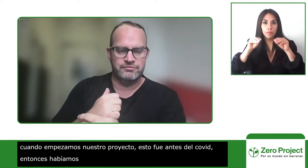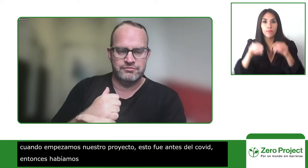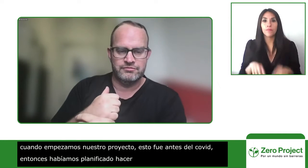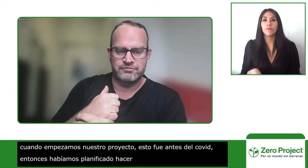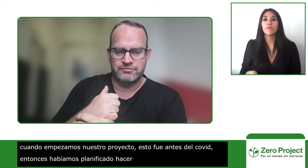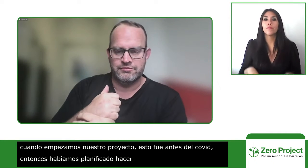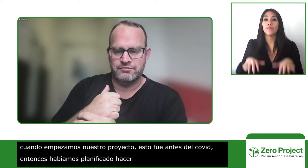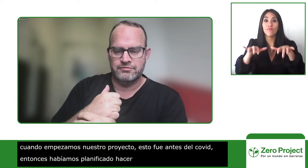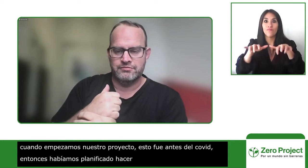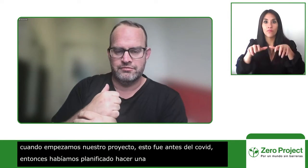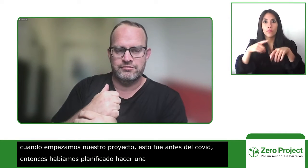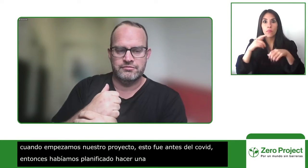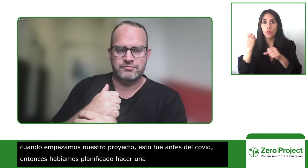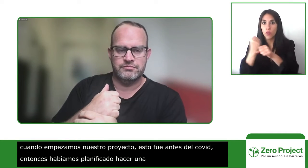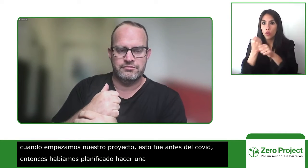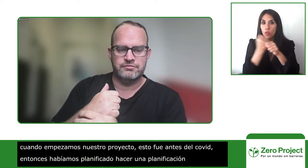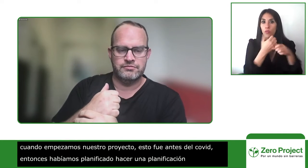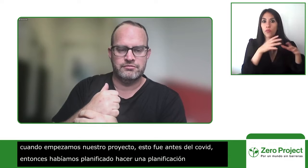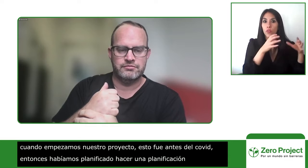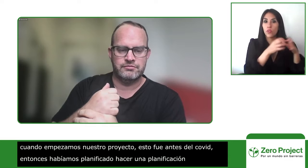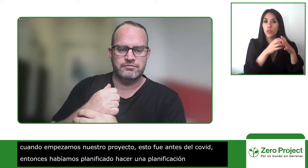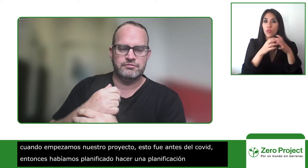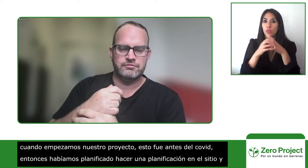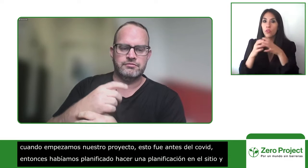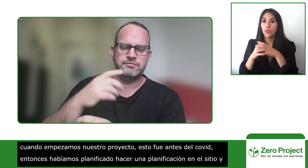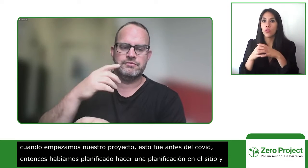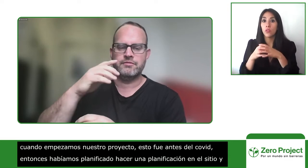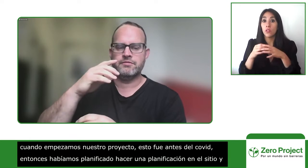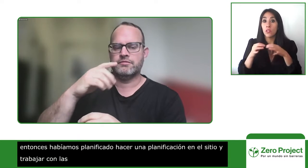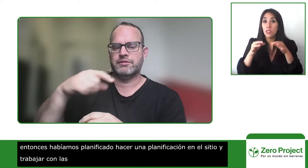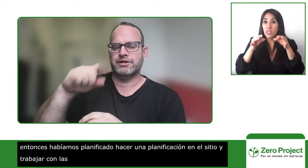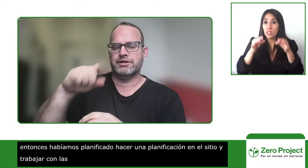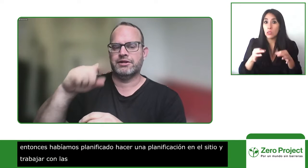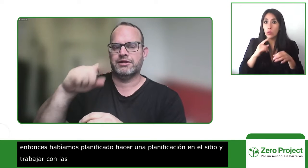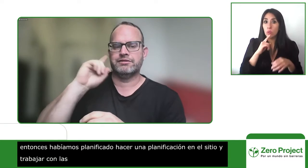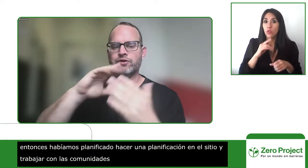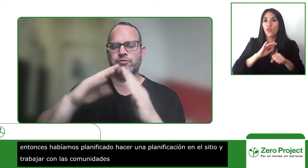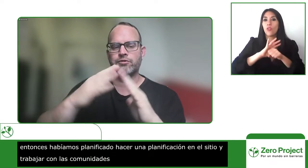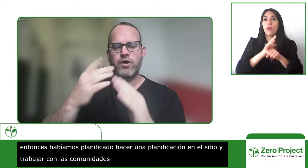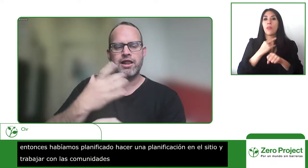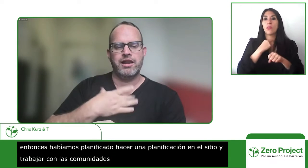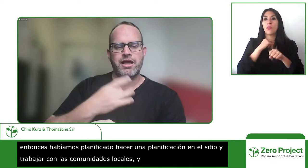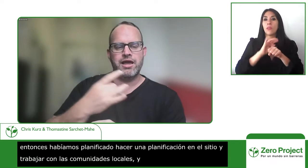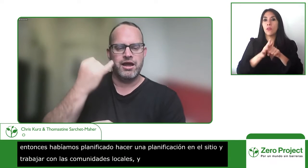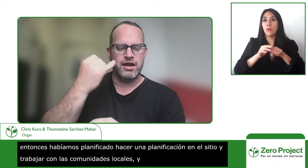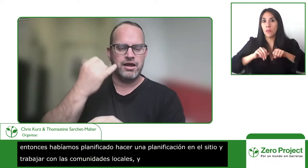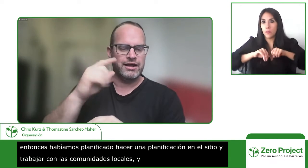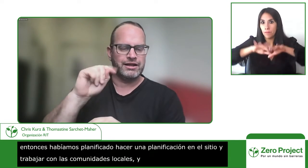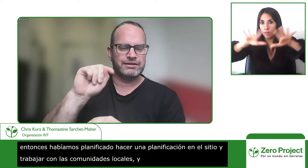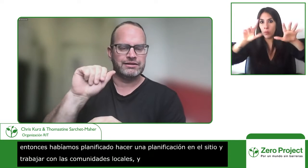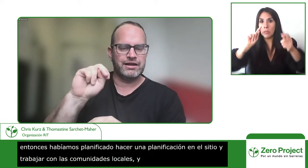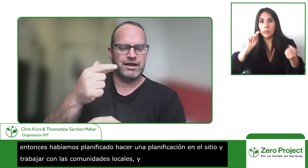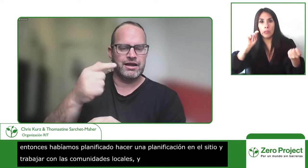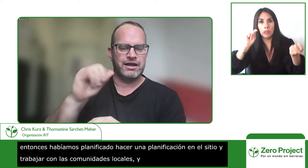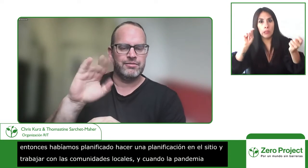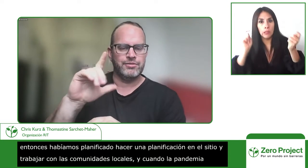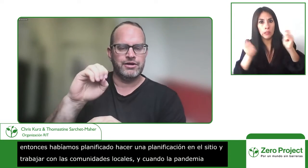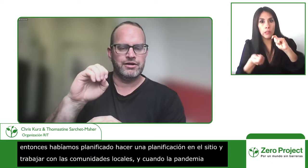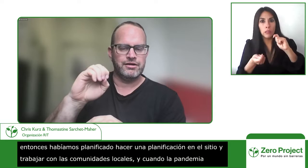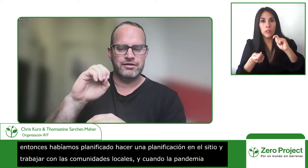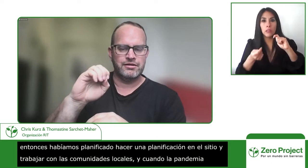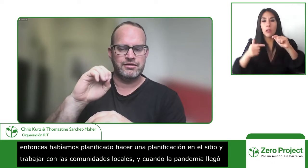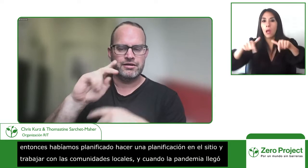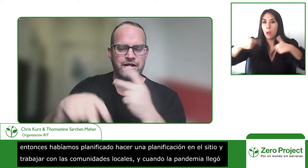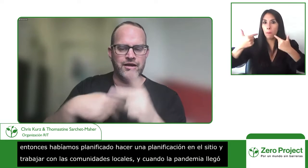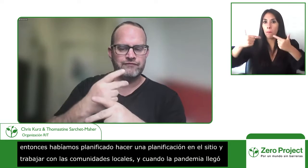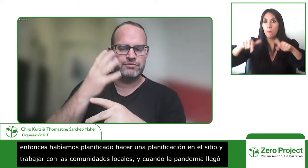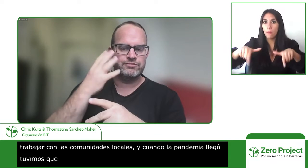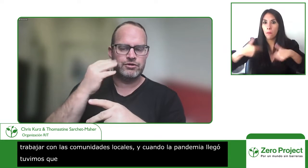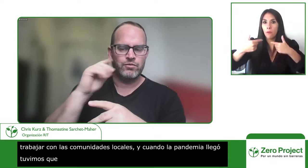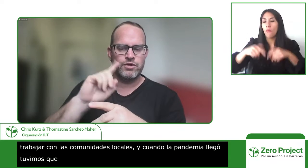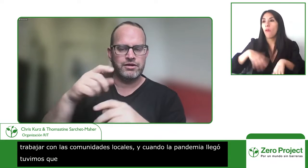shift to conducting everything remotely and really the deaf community is very the